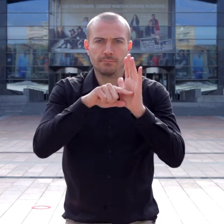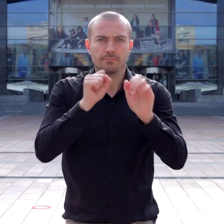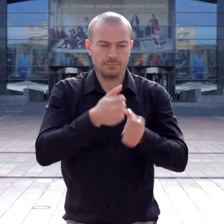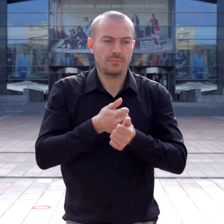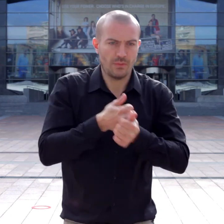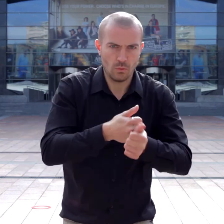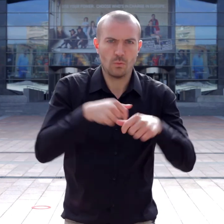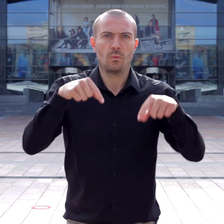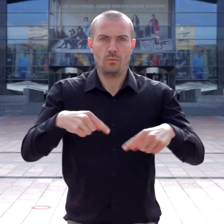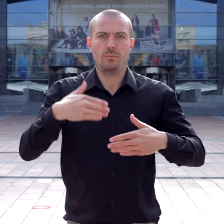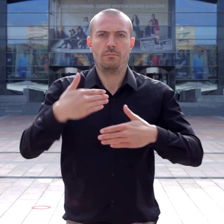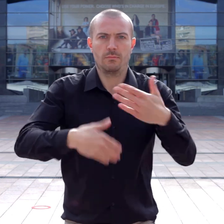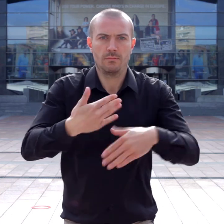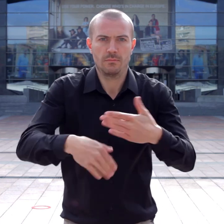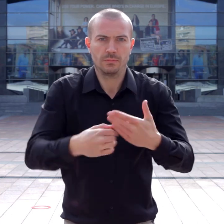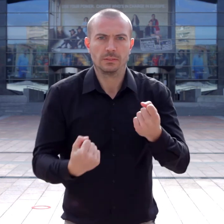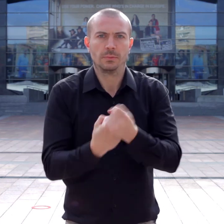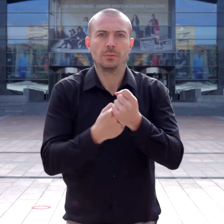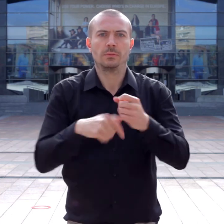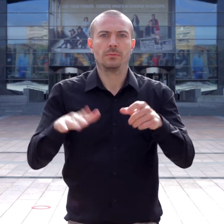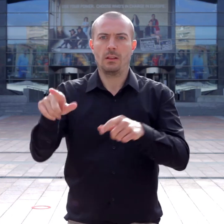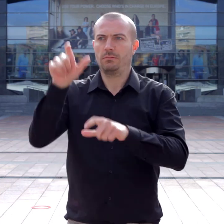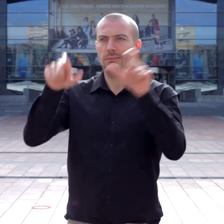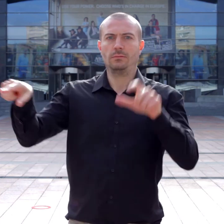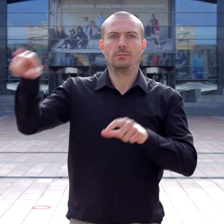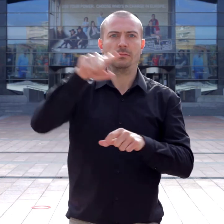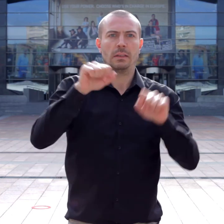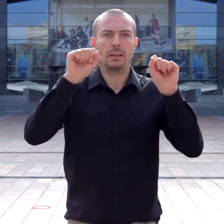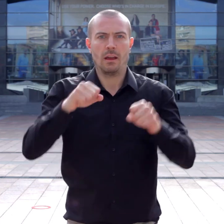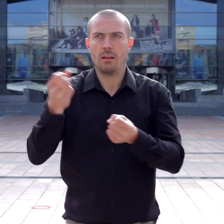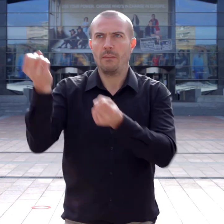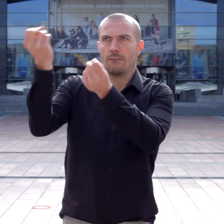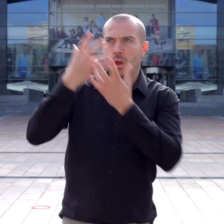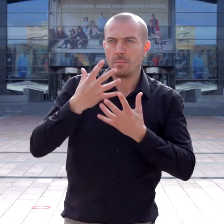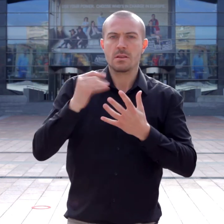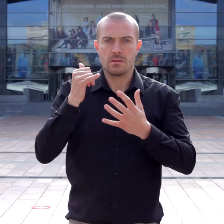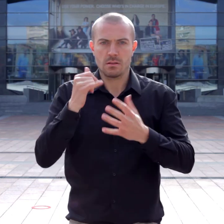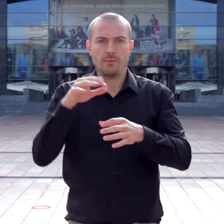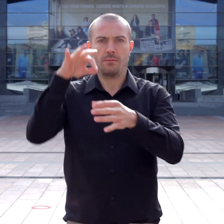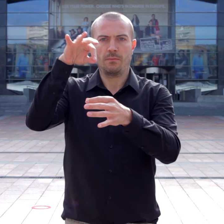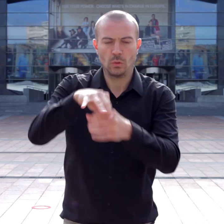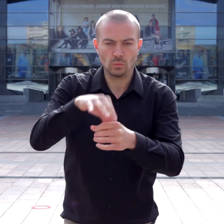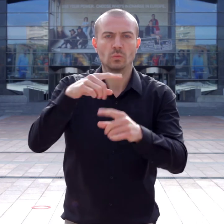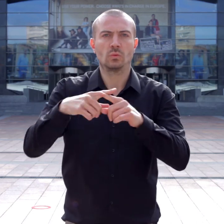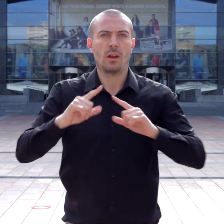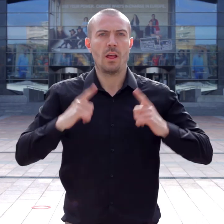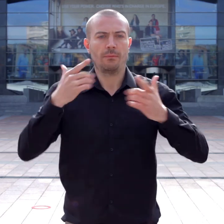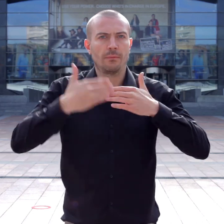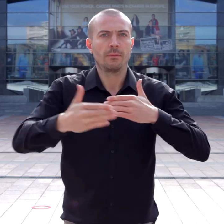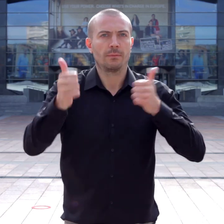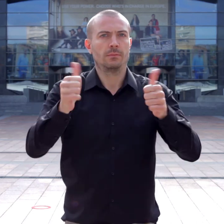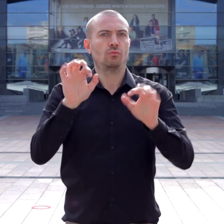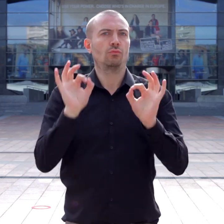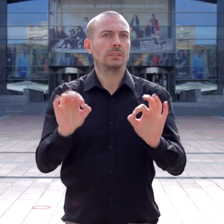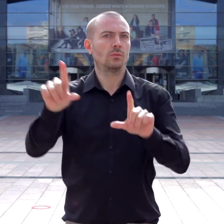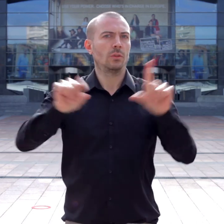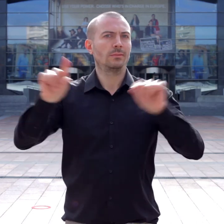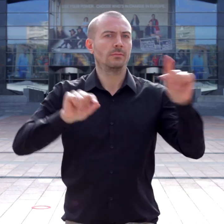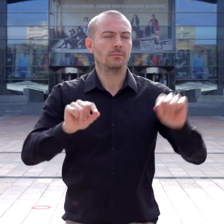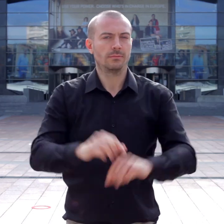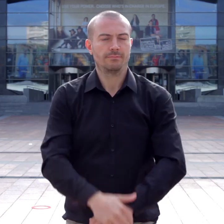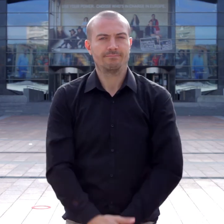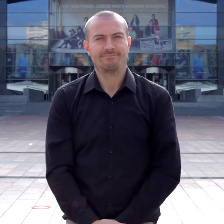EUD urges policymakers to take steps to support this charter and ensure that all citizens can make informed voting and life choices.